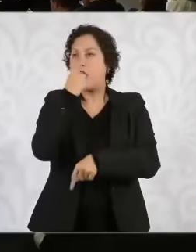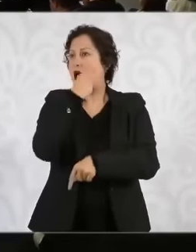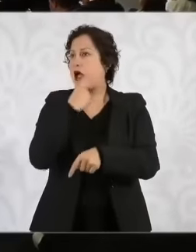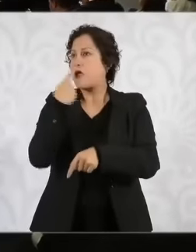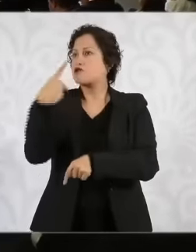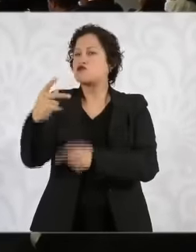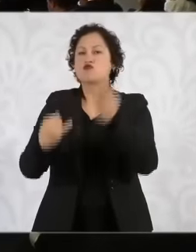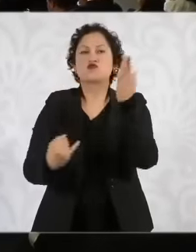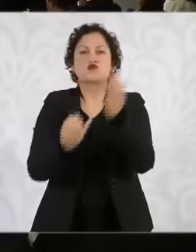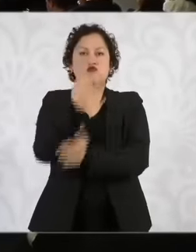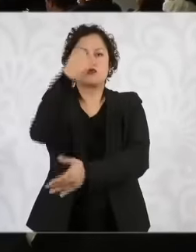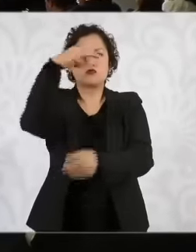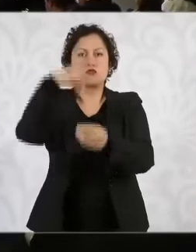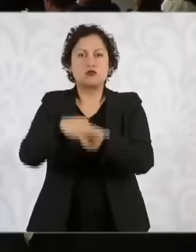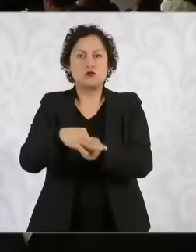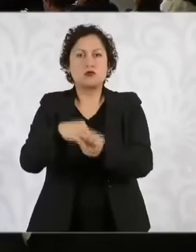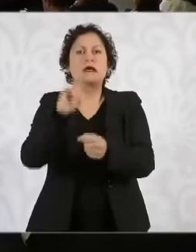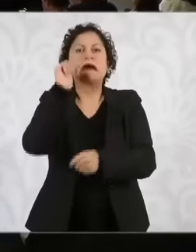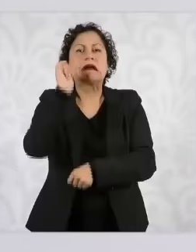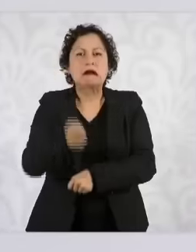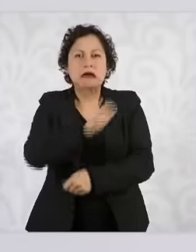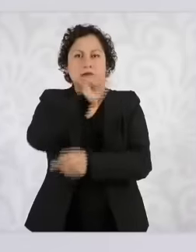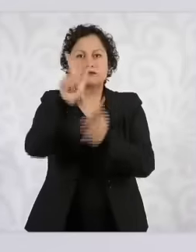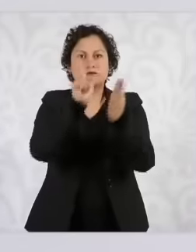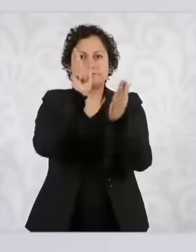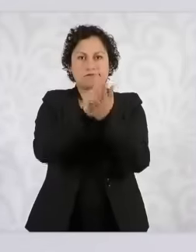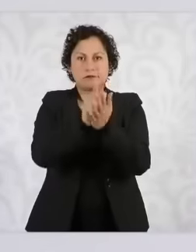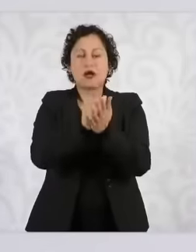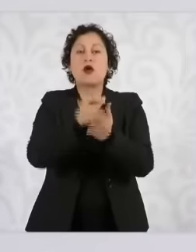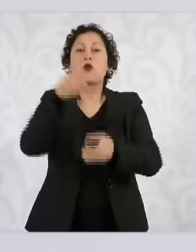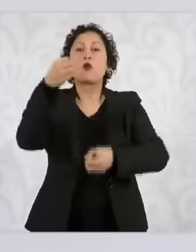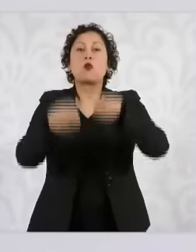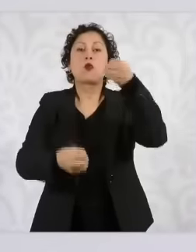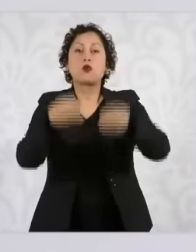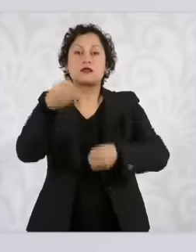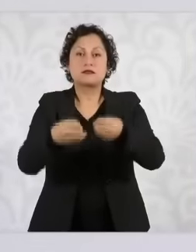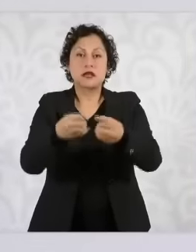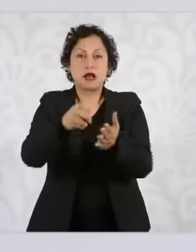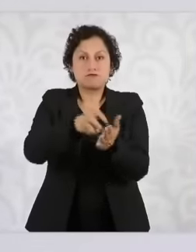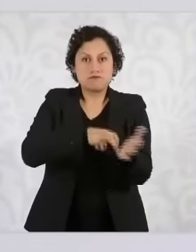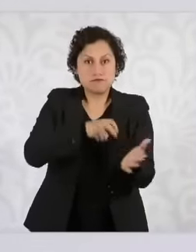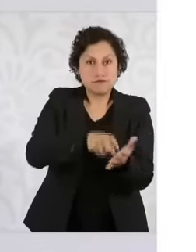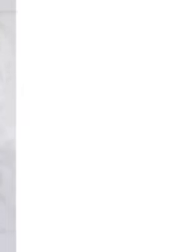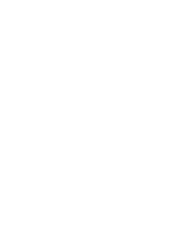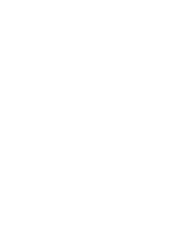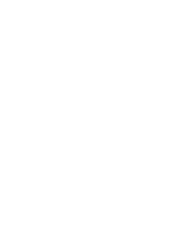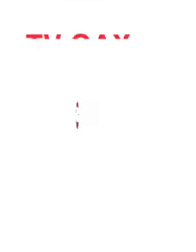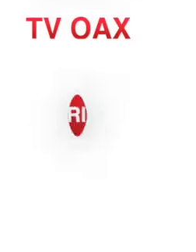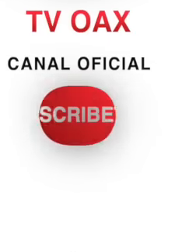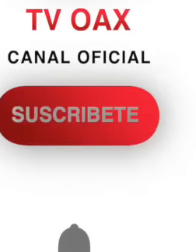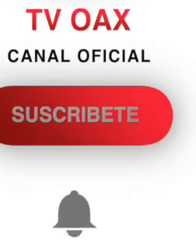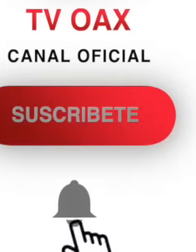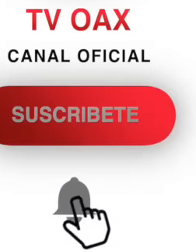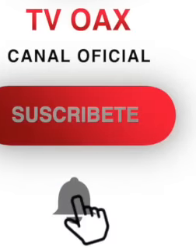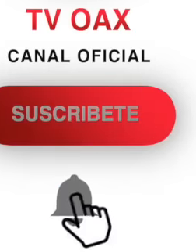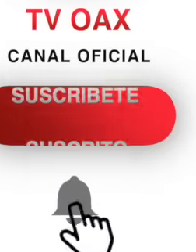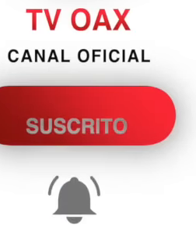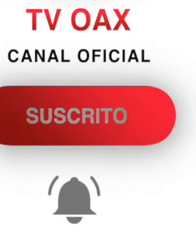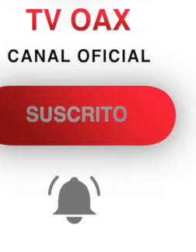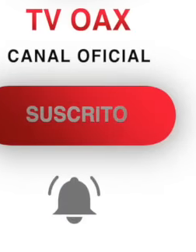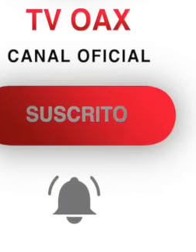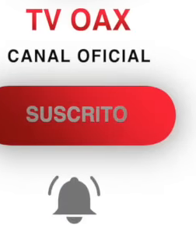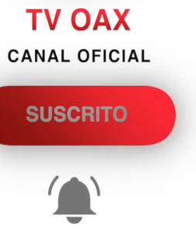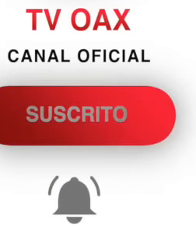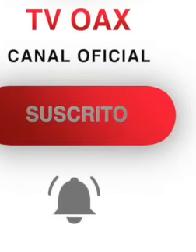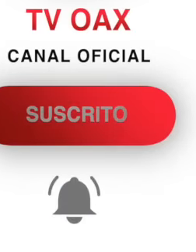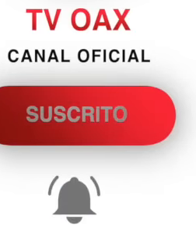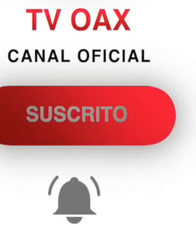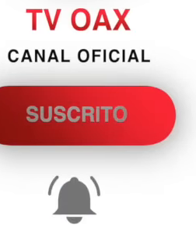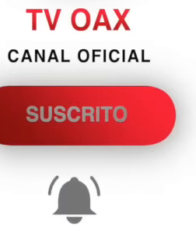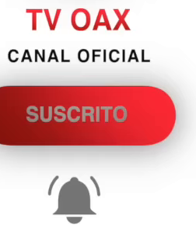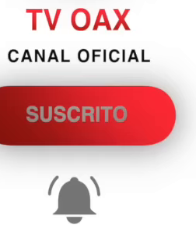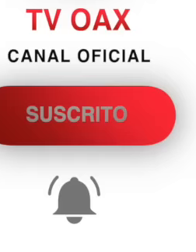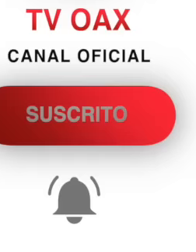, more people than those who voted for us on June 2 are in favor